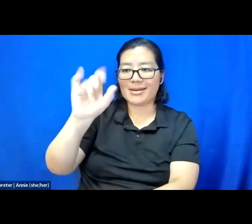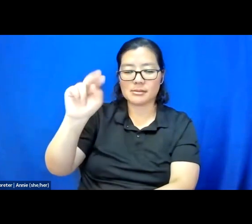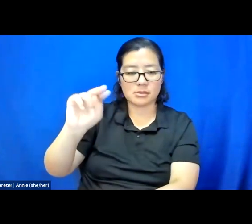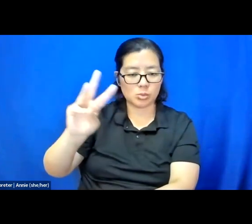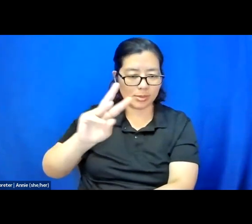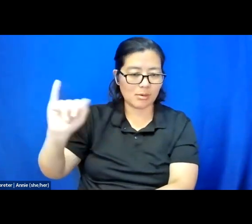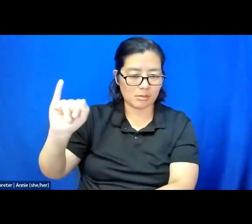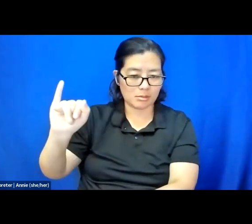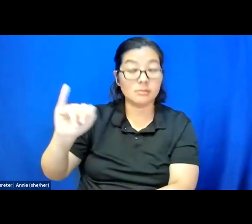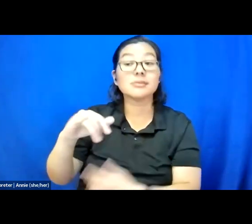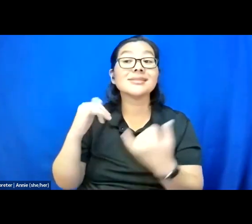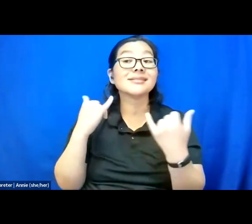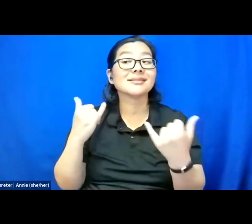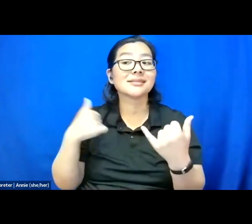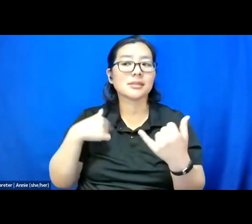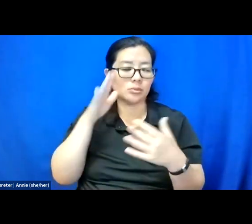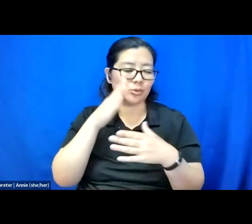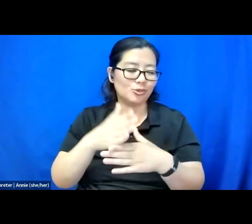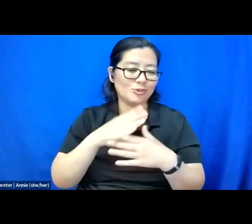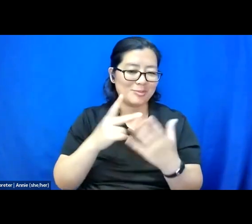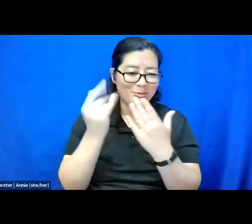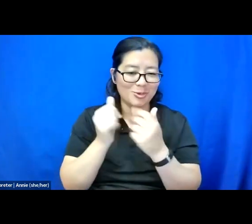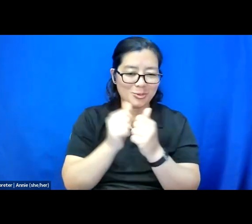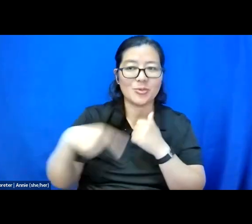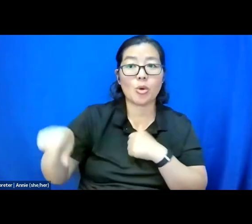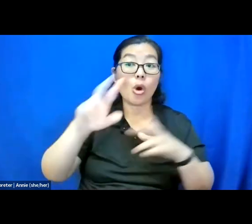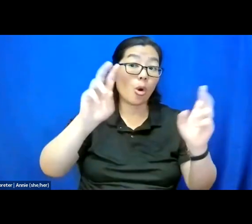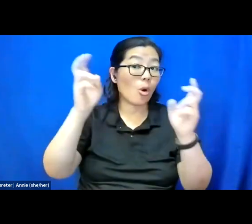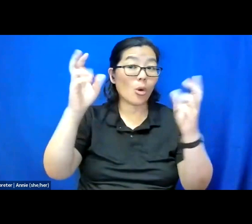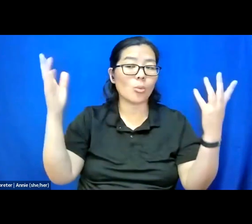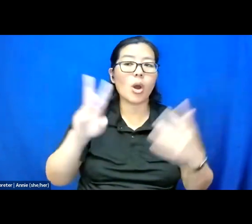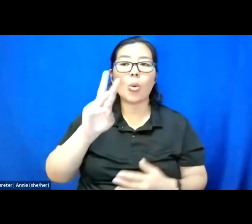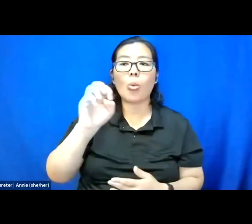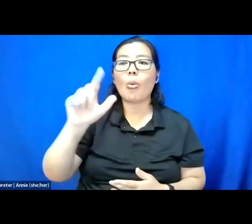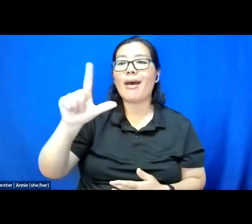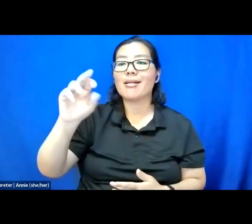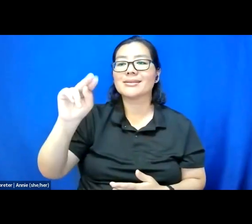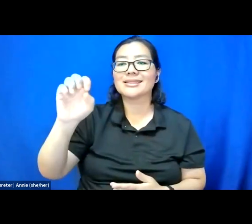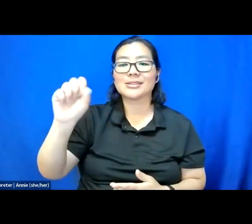And today, I will share my project with you called Wellness Check Abolitionist Stories